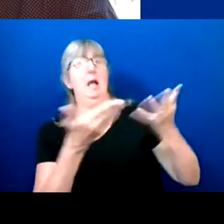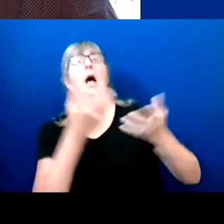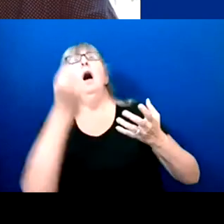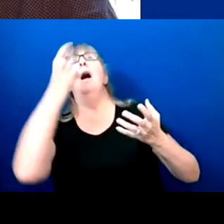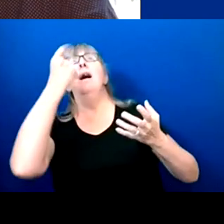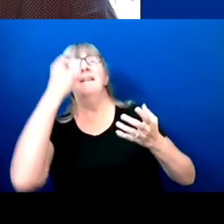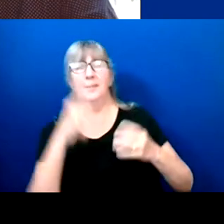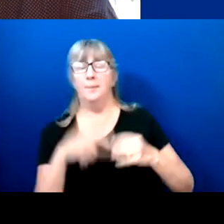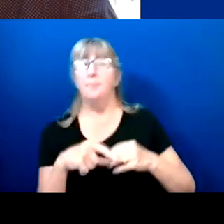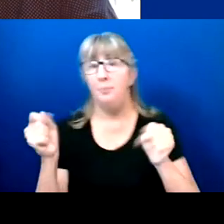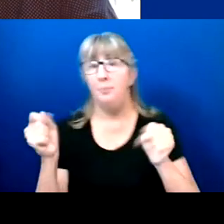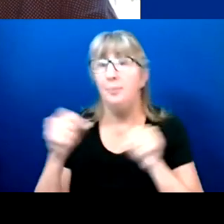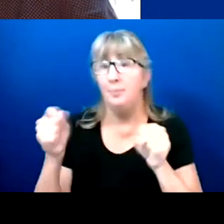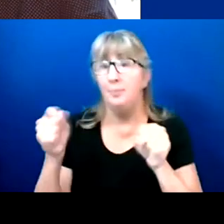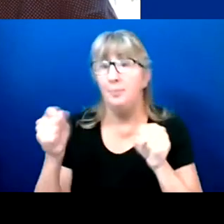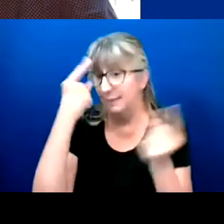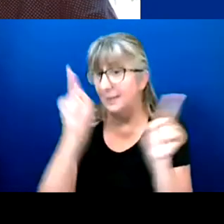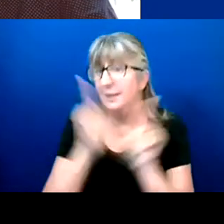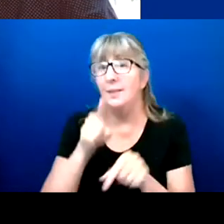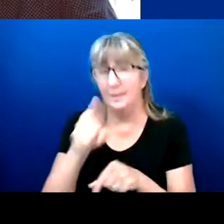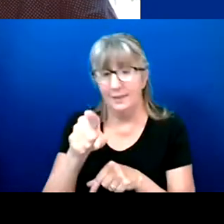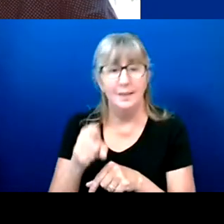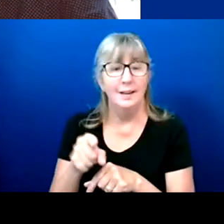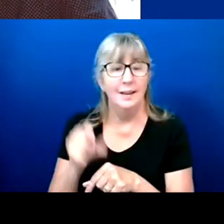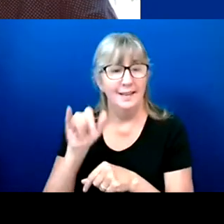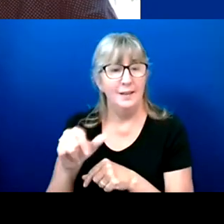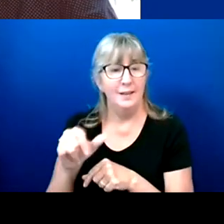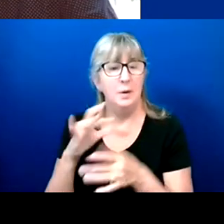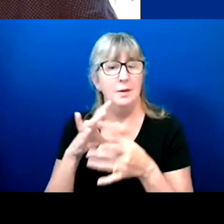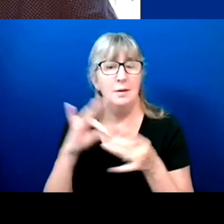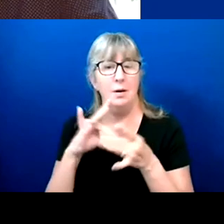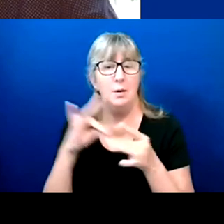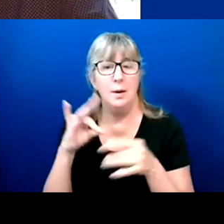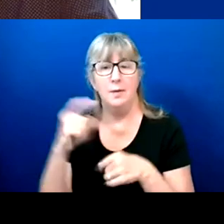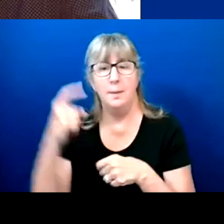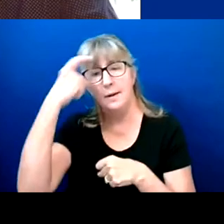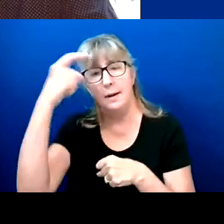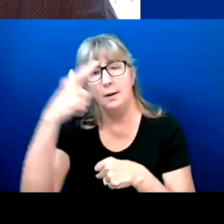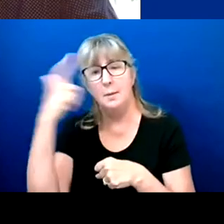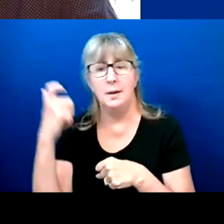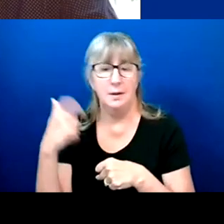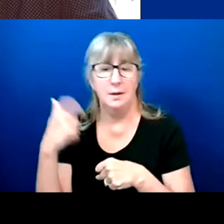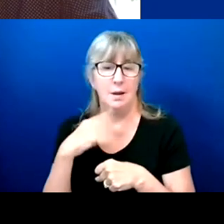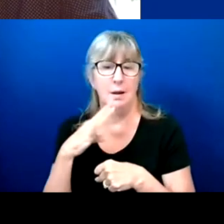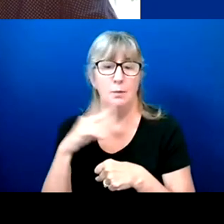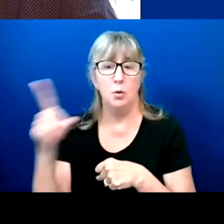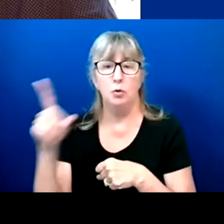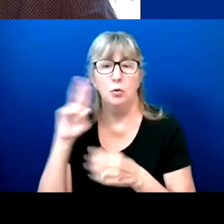And this is why I have to say, this is why I was thinking about the mentality. This is not new.